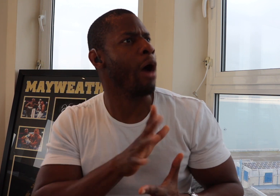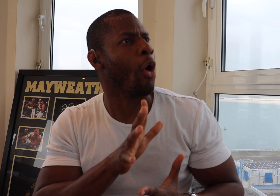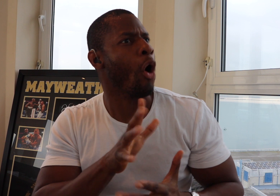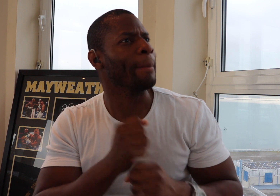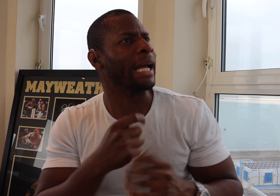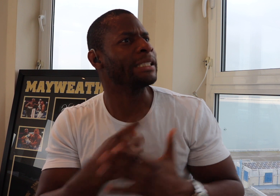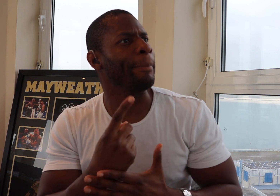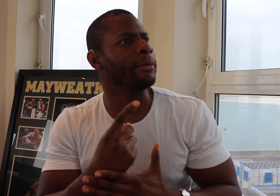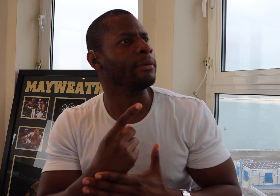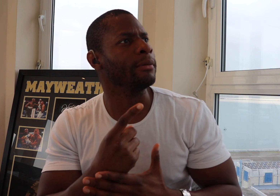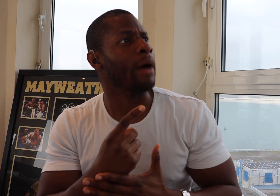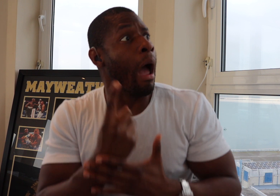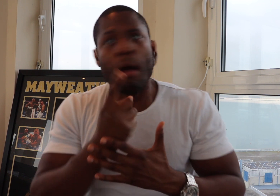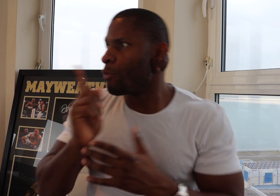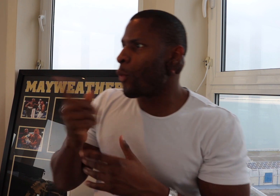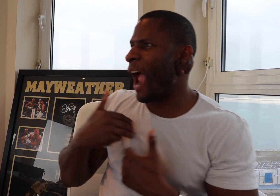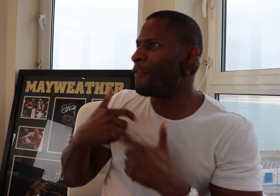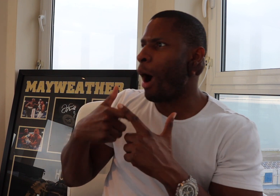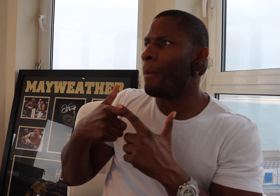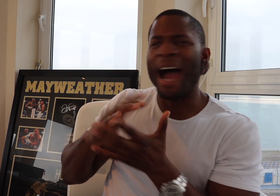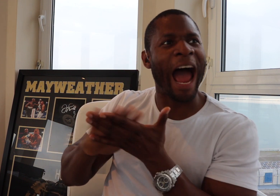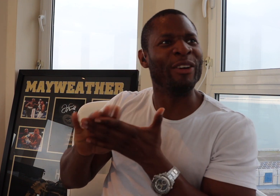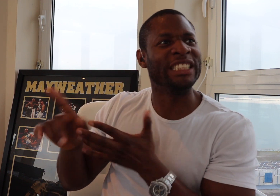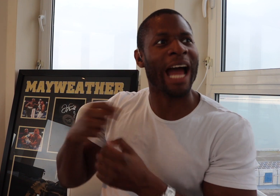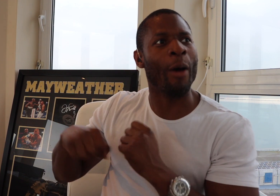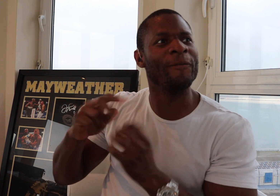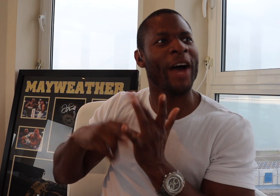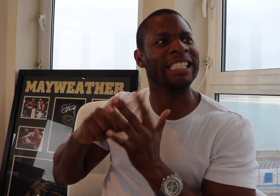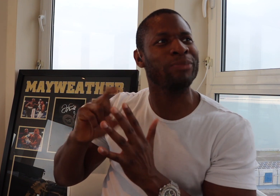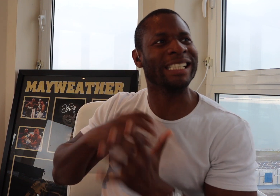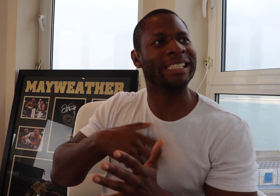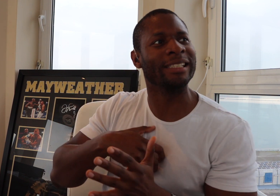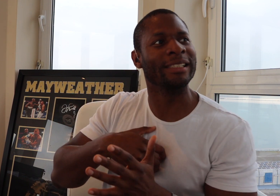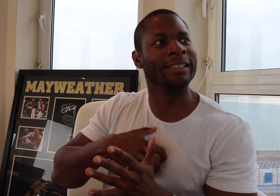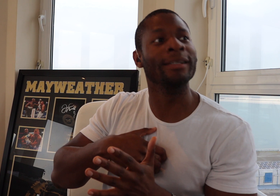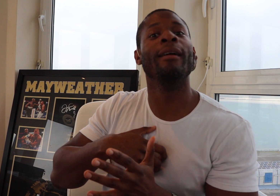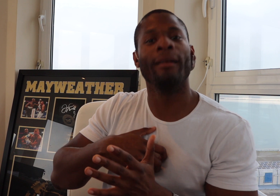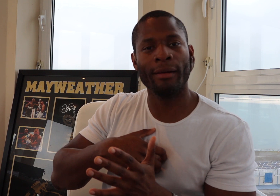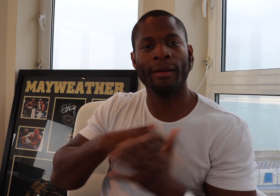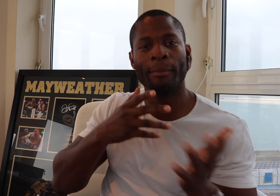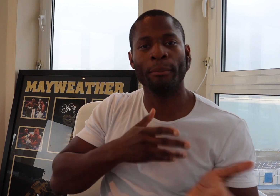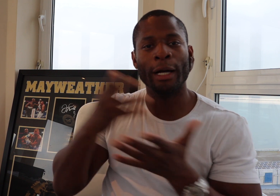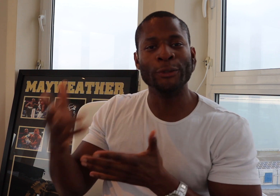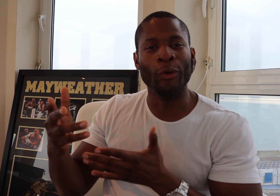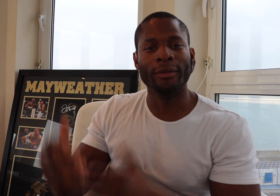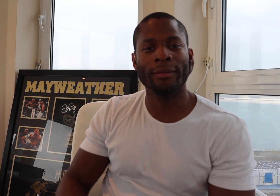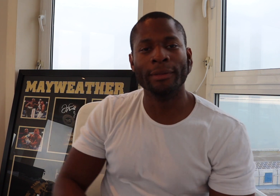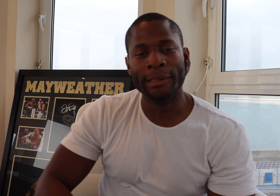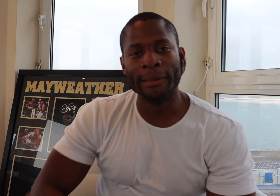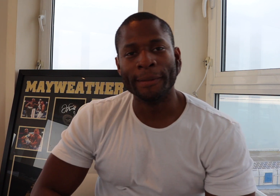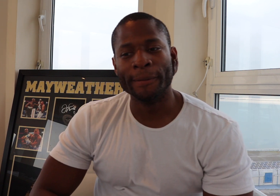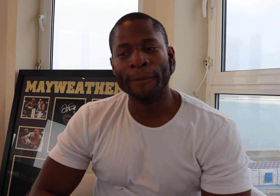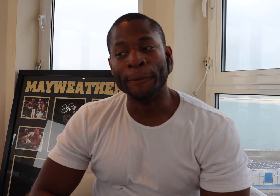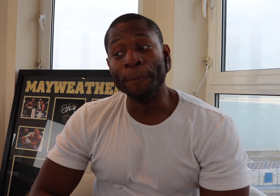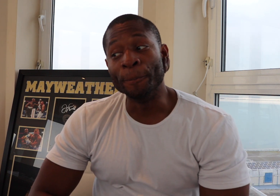Joe will think why not make it happening, he have Kamala Harris (Vice President)